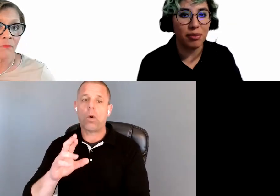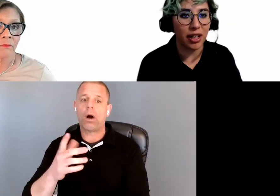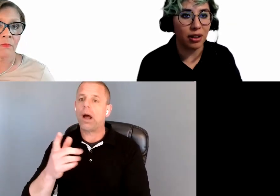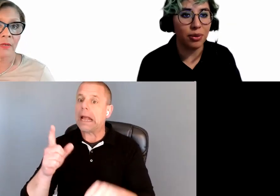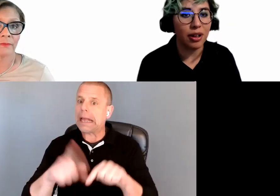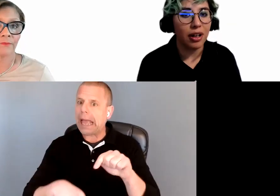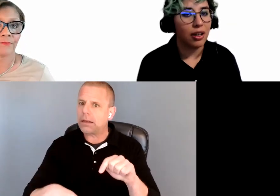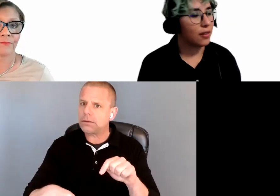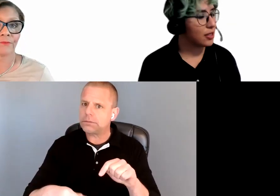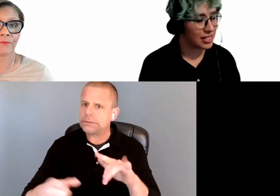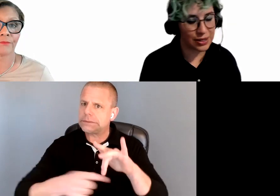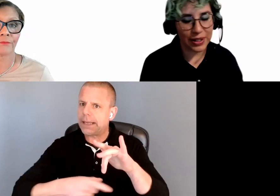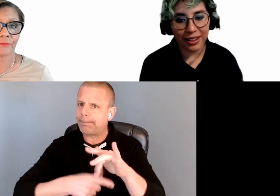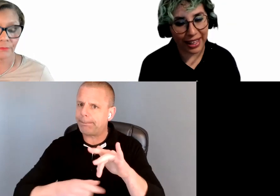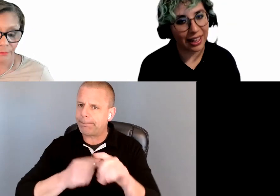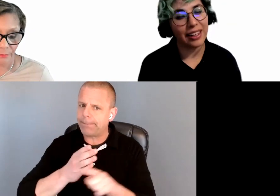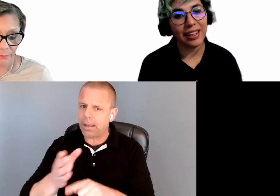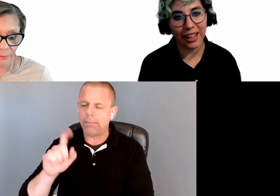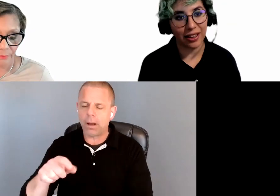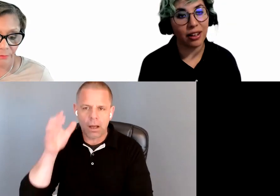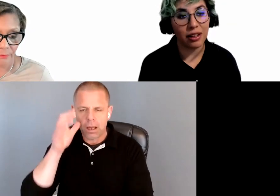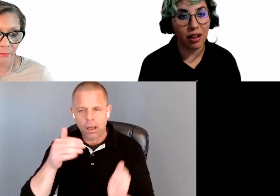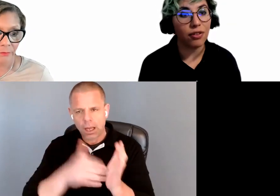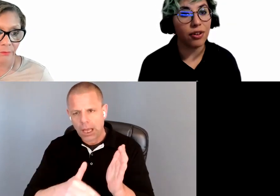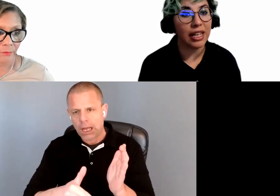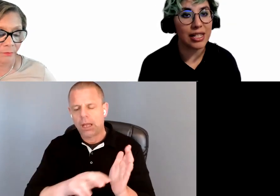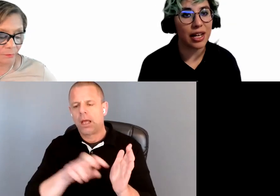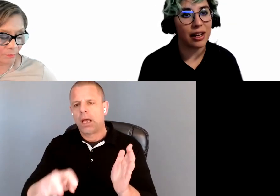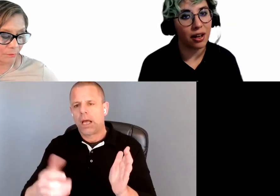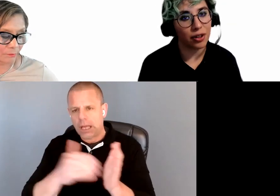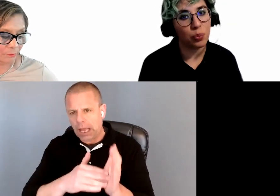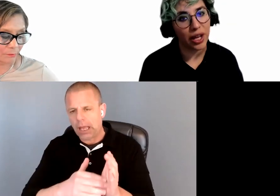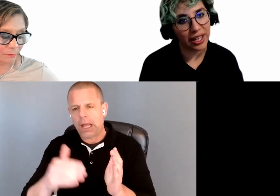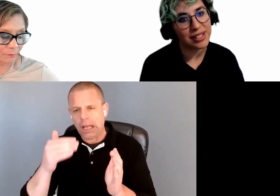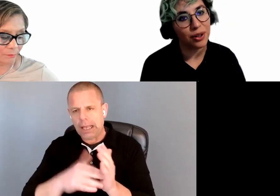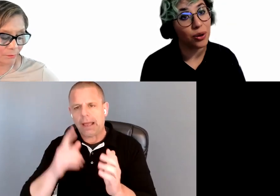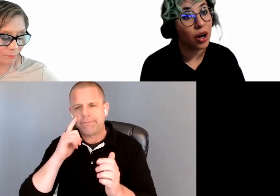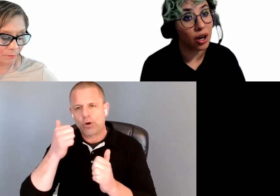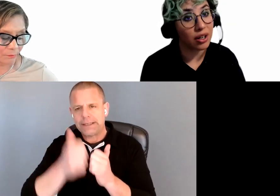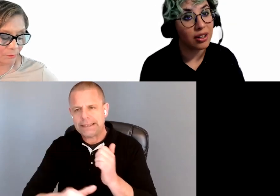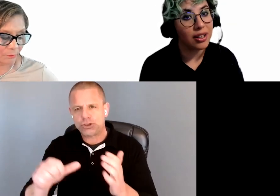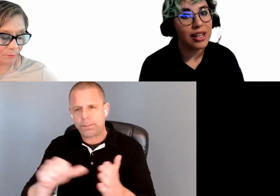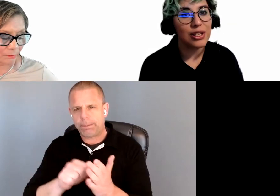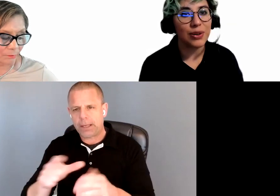menu. You have to listen to it again and again and again for each and every page that you are on. So